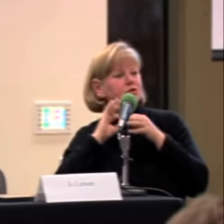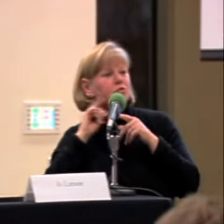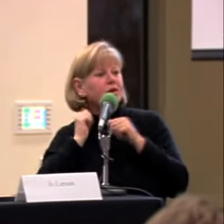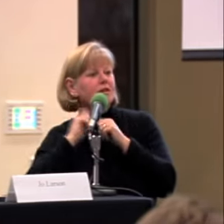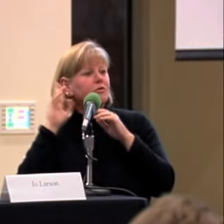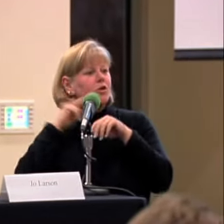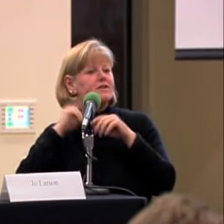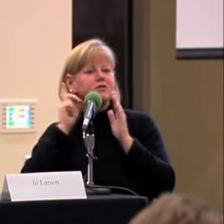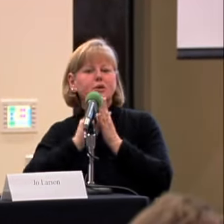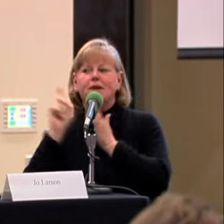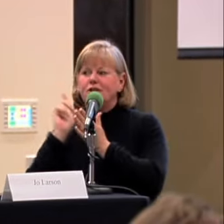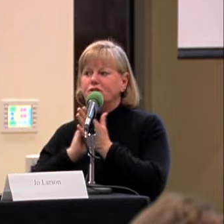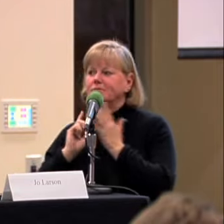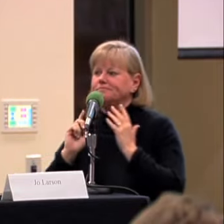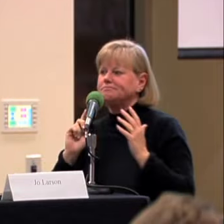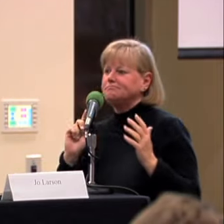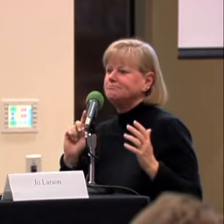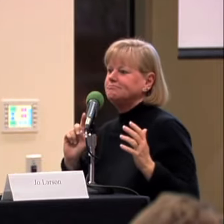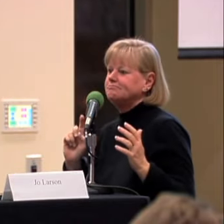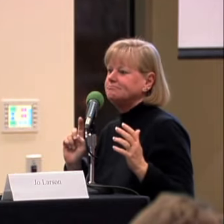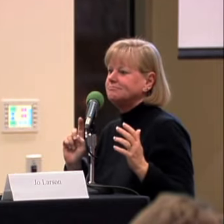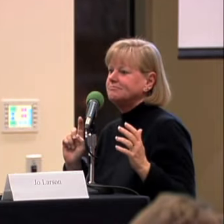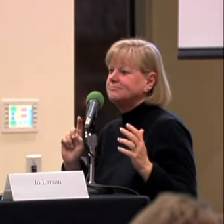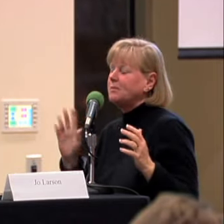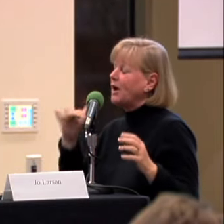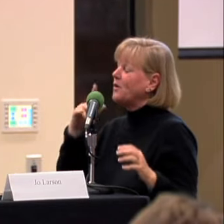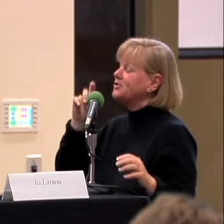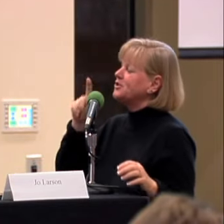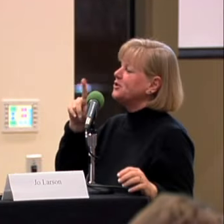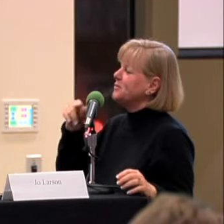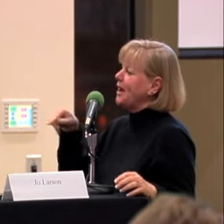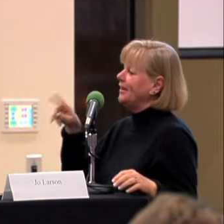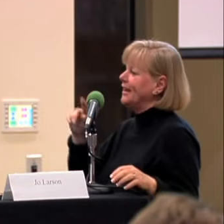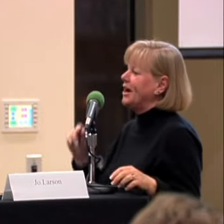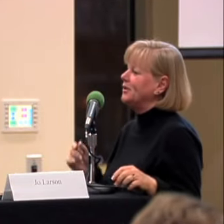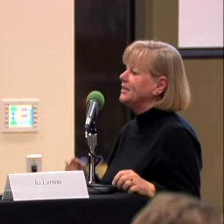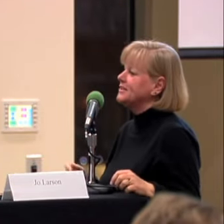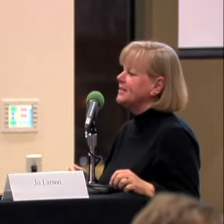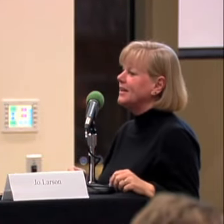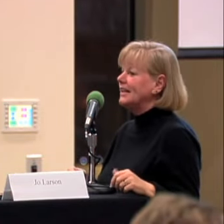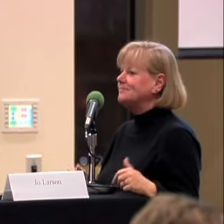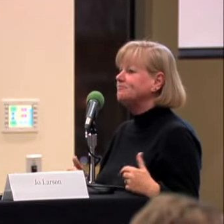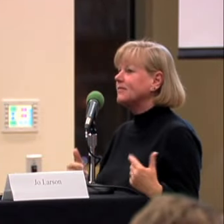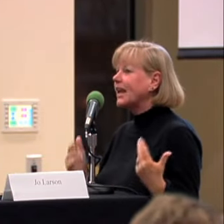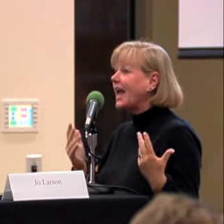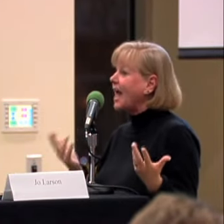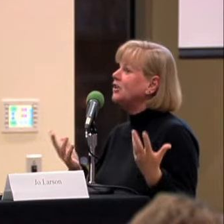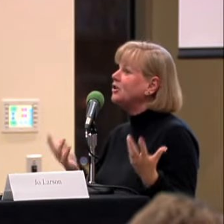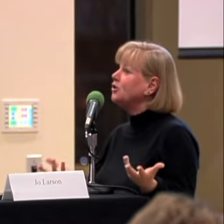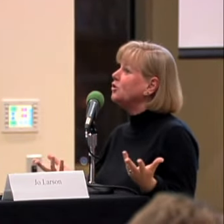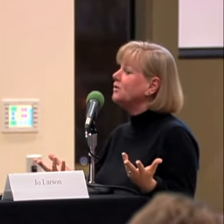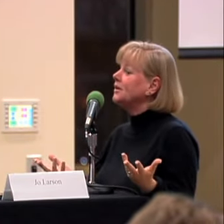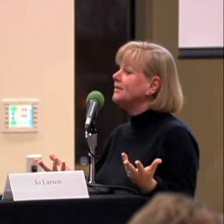WONDERFUL FILM HAS A LOT TO DO WITH DISCRIMINATION.